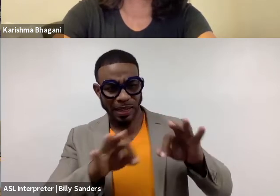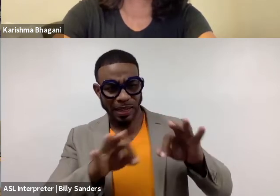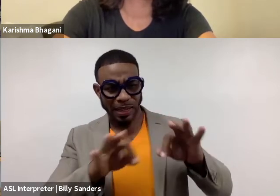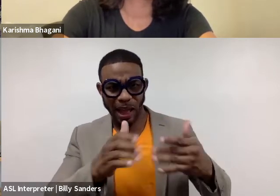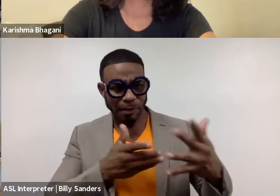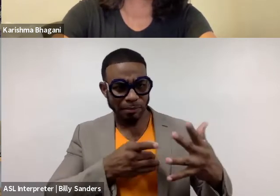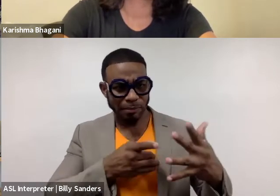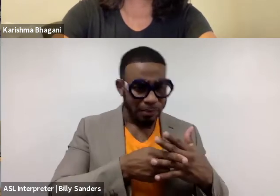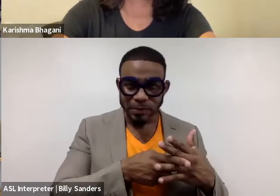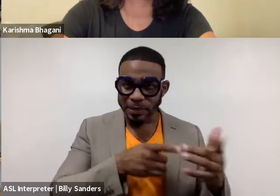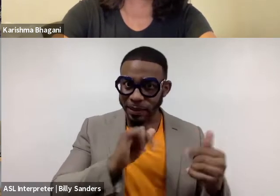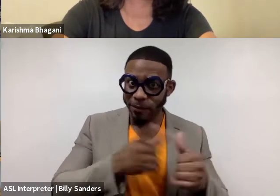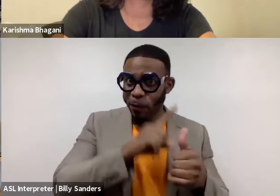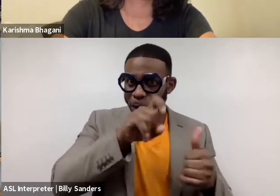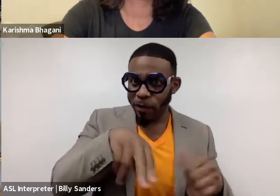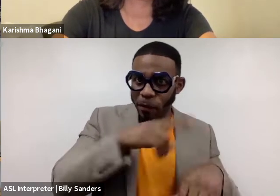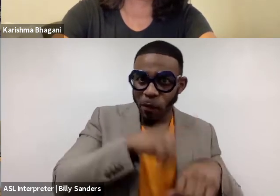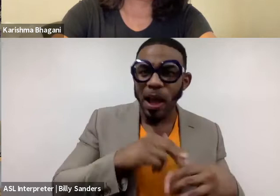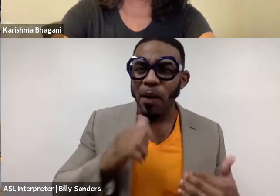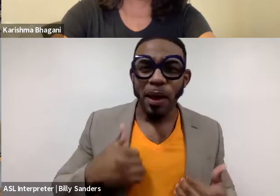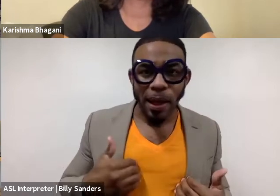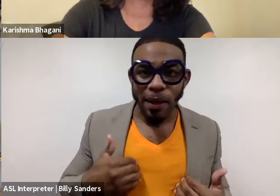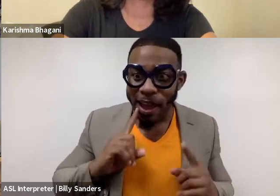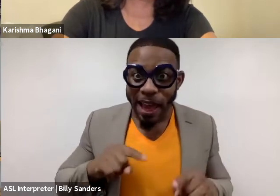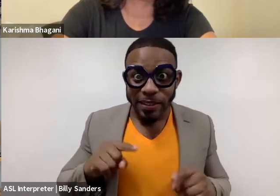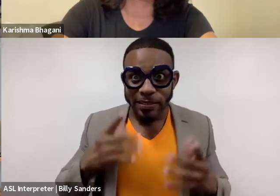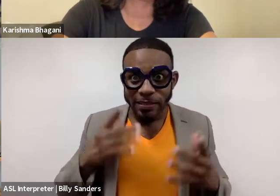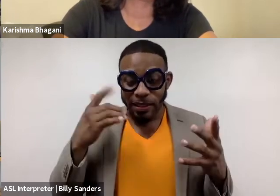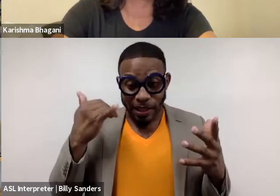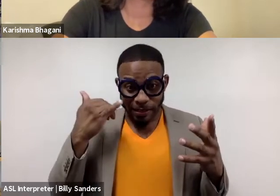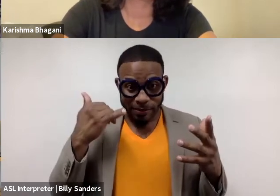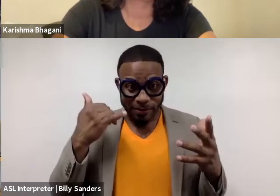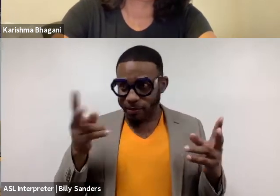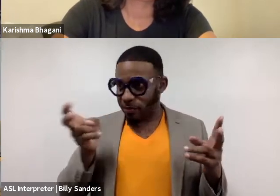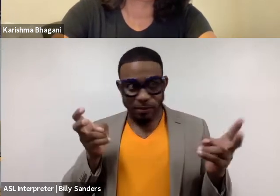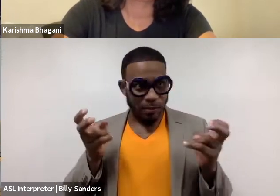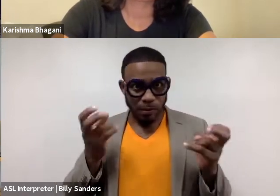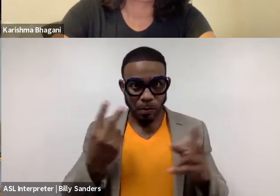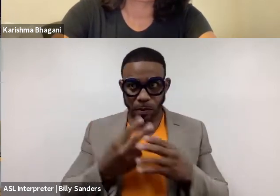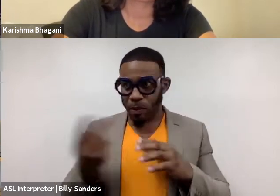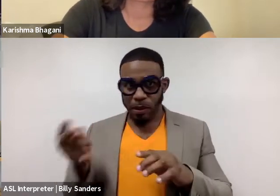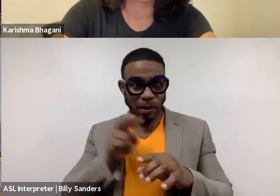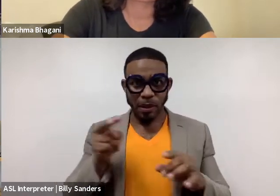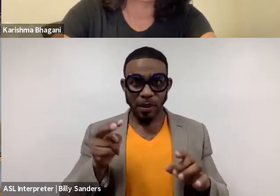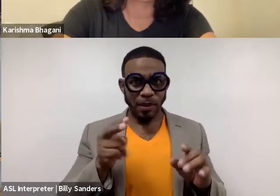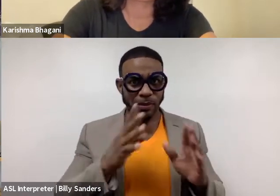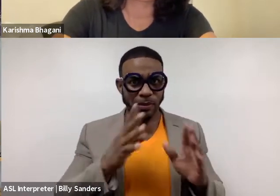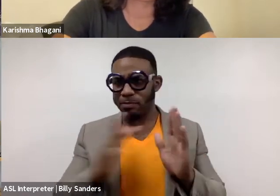That was the first question. I don't have an answer because if I took both sides, they have all the rights, you understand?